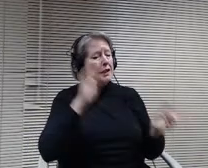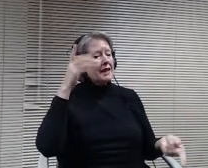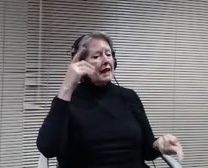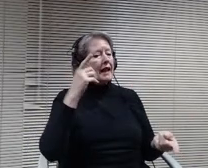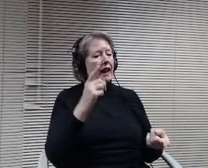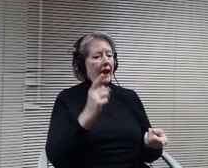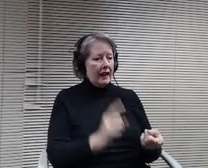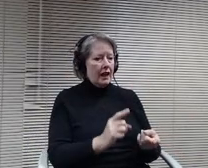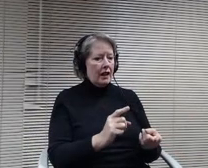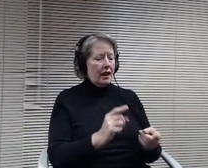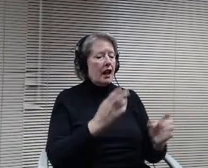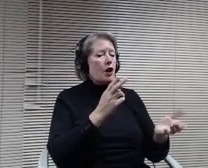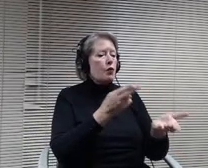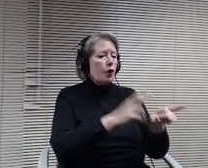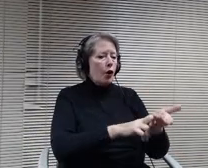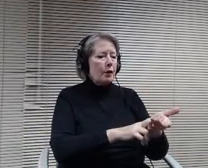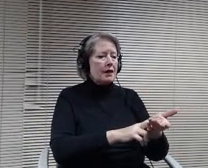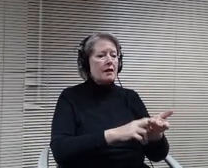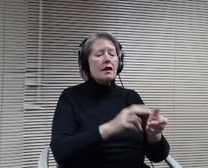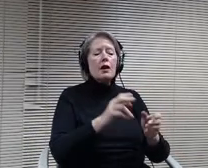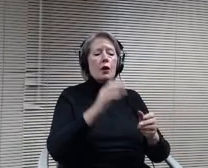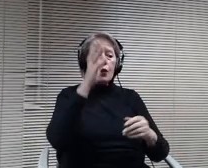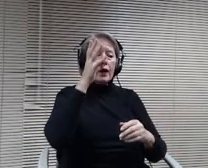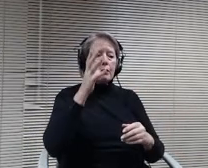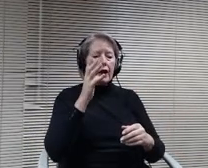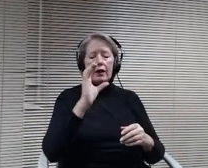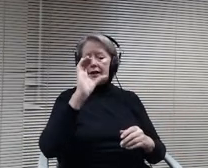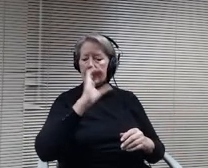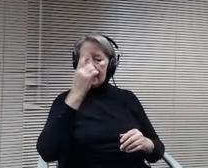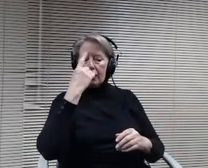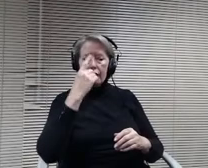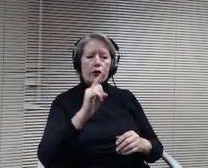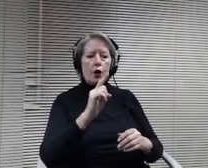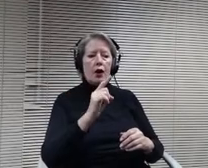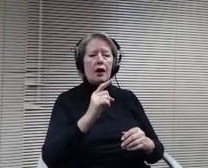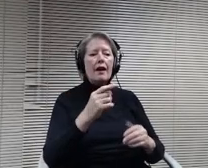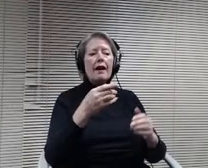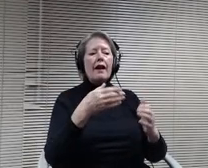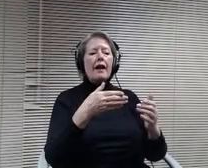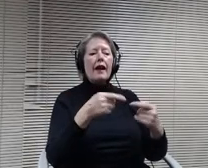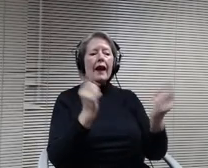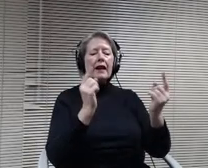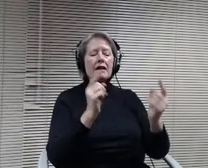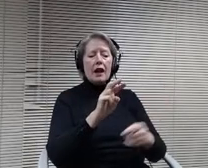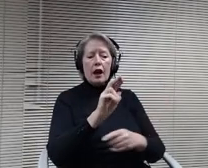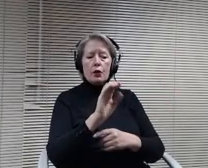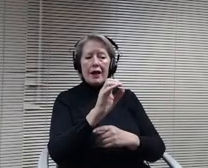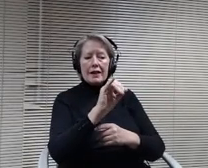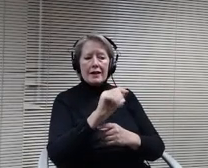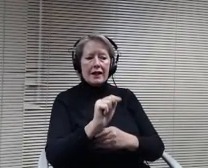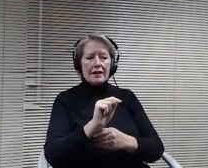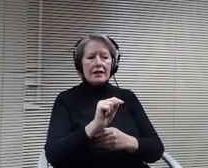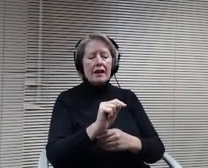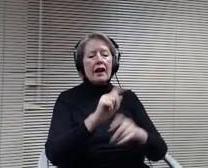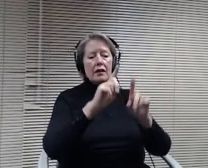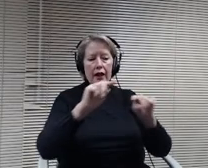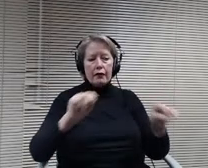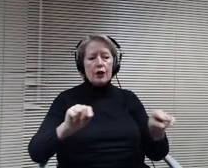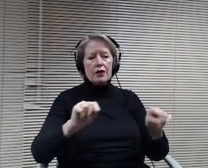inclusive learning environments which we consider to be great. Or will you instead spend millions to rename and rebrand? Your school district.